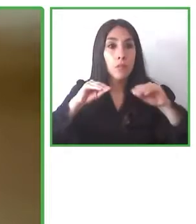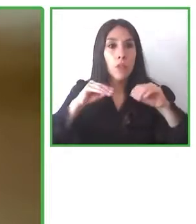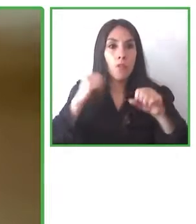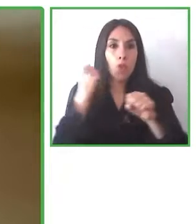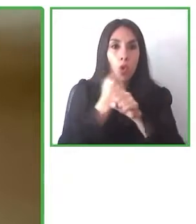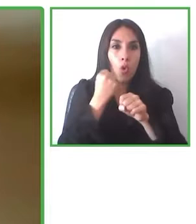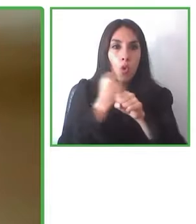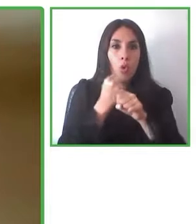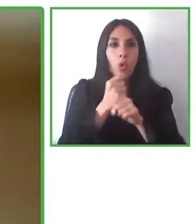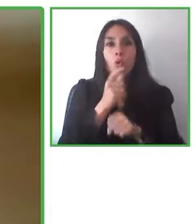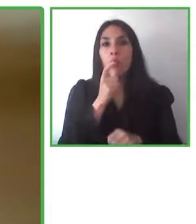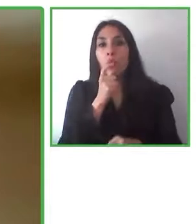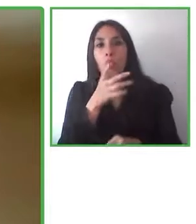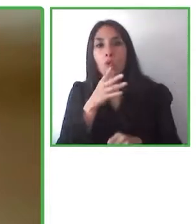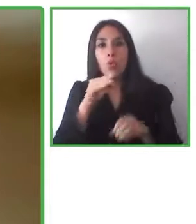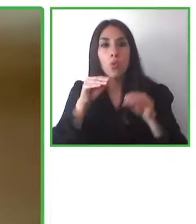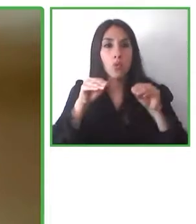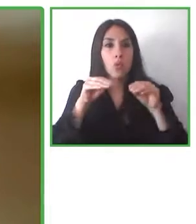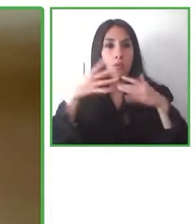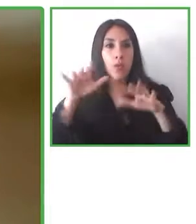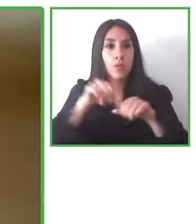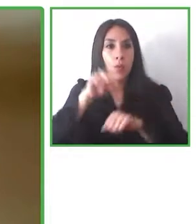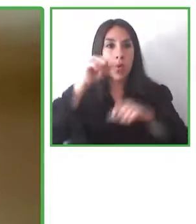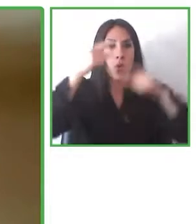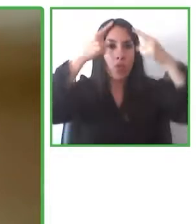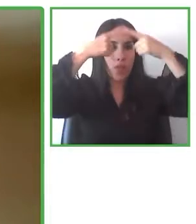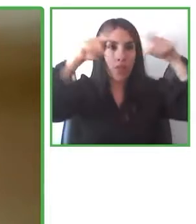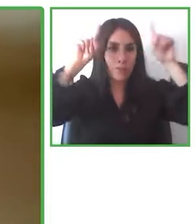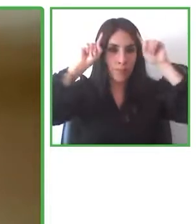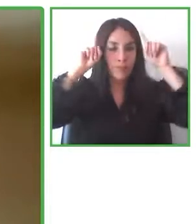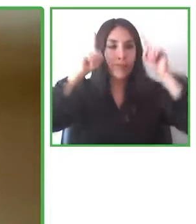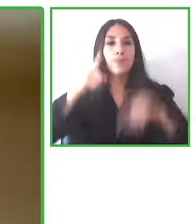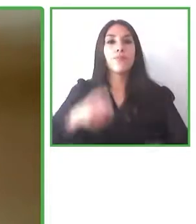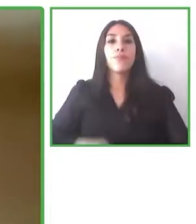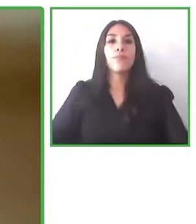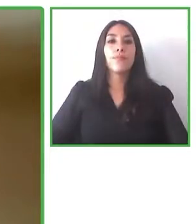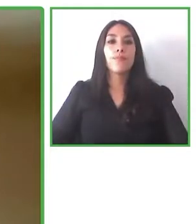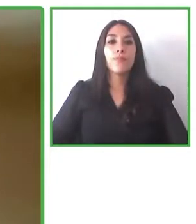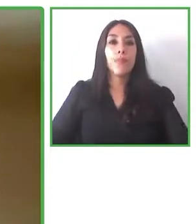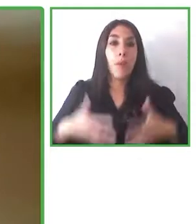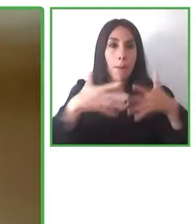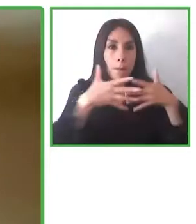He also has a master's degree from Boston and also, he will help